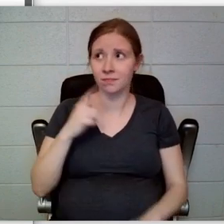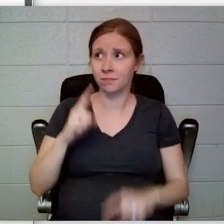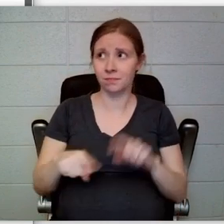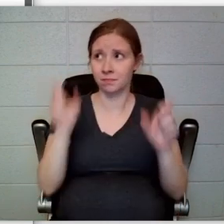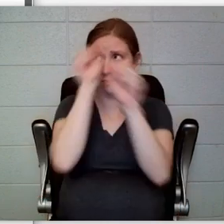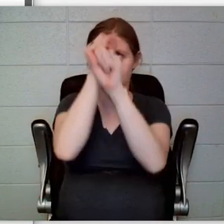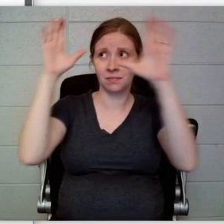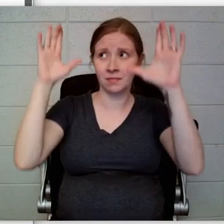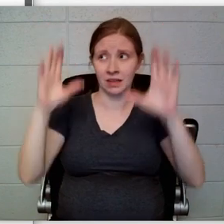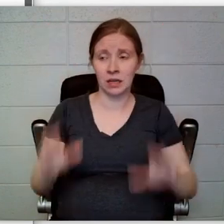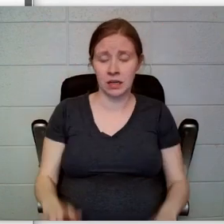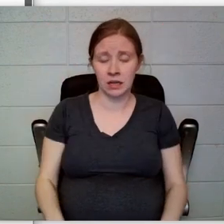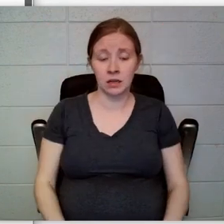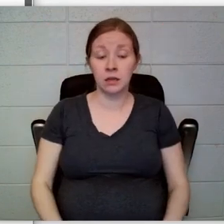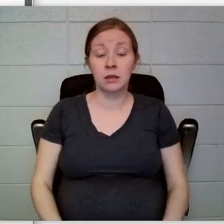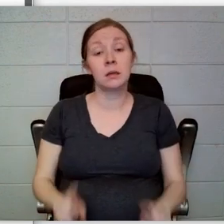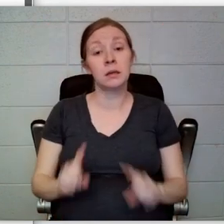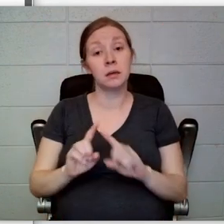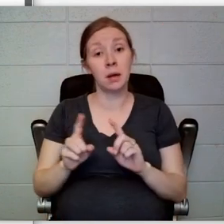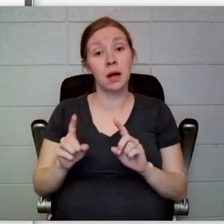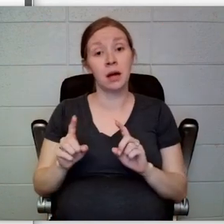however, she took her spoon in her right hand